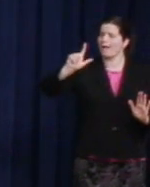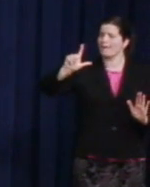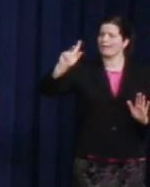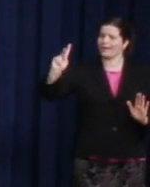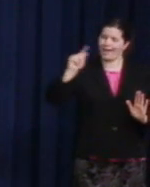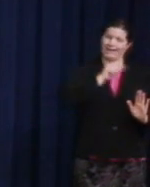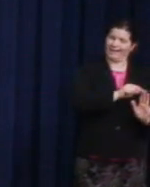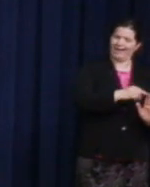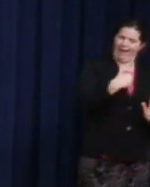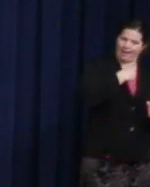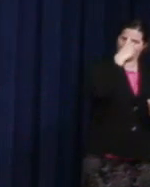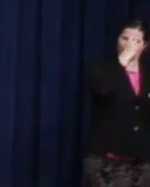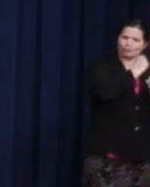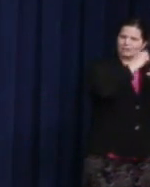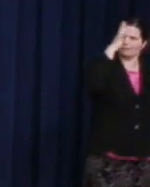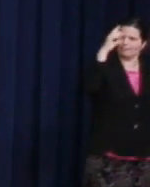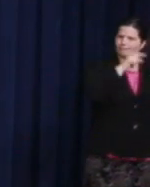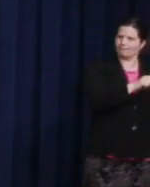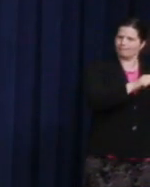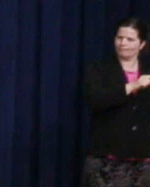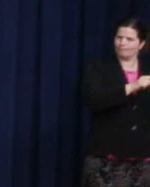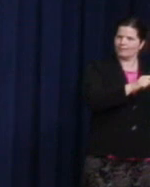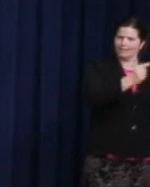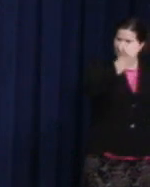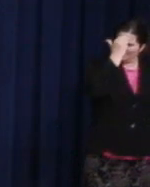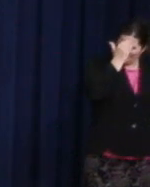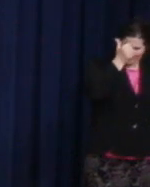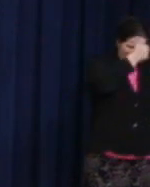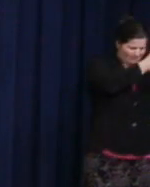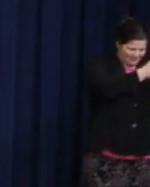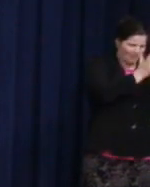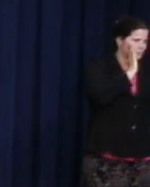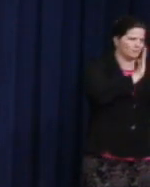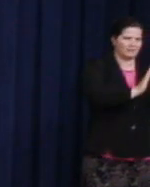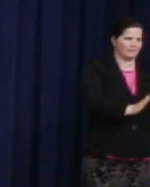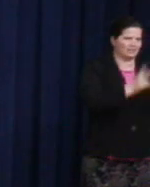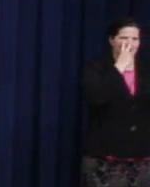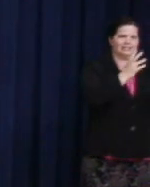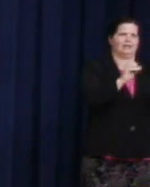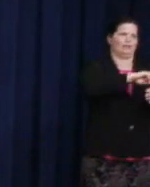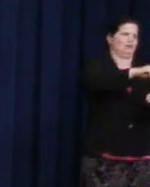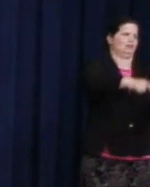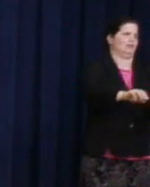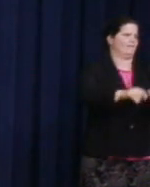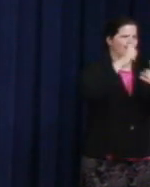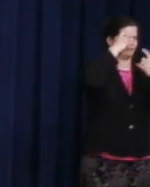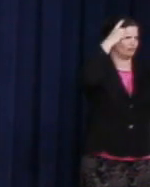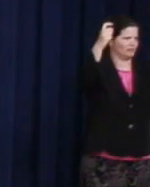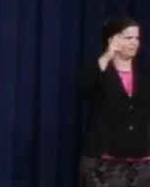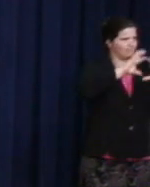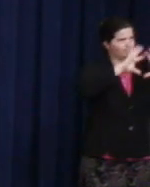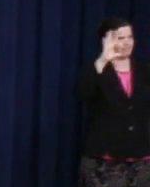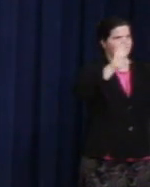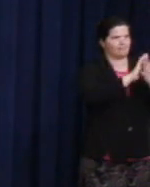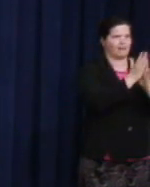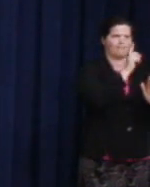not physically get to see come real. And I'm often asked if the family has regrets